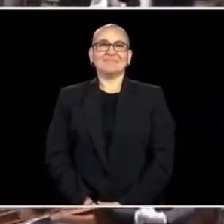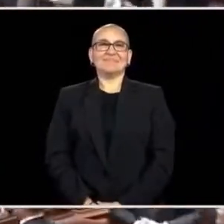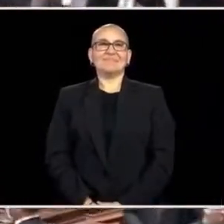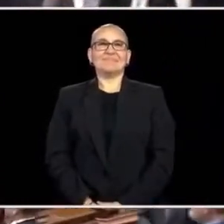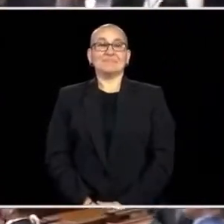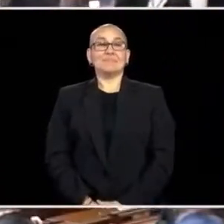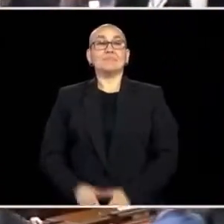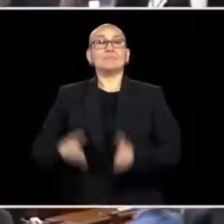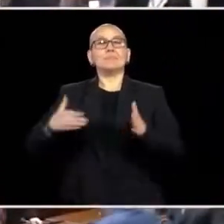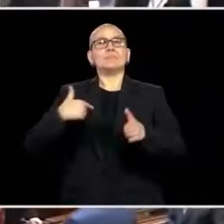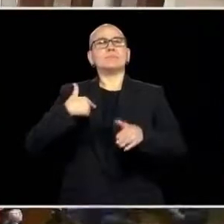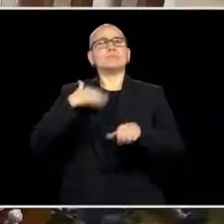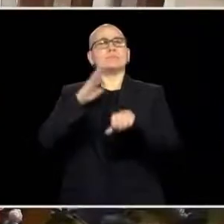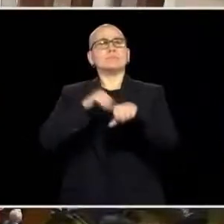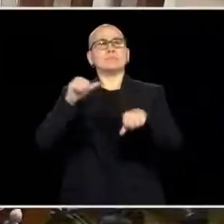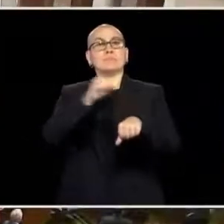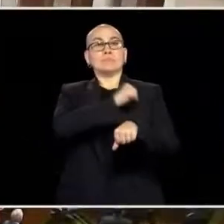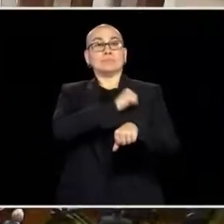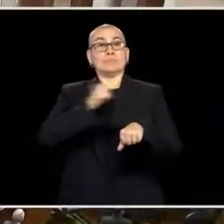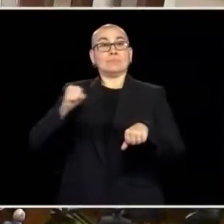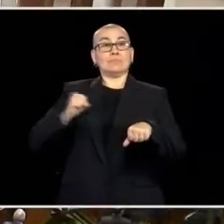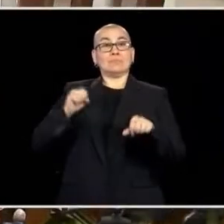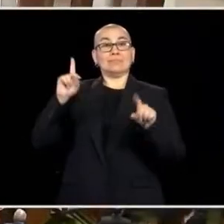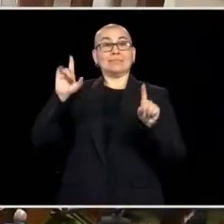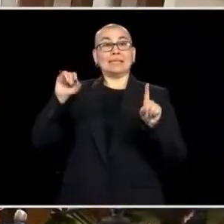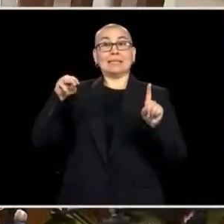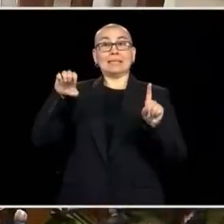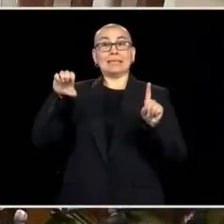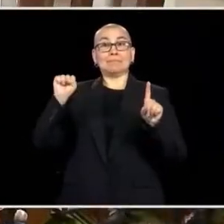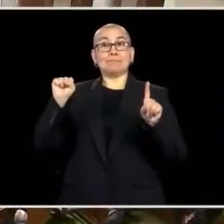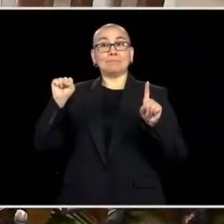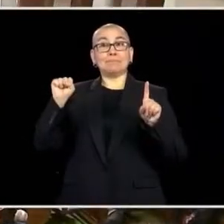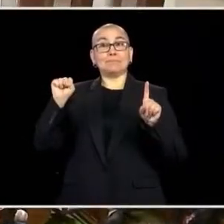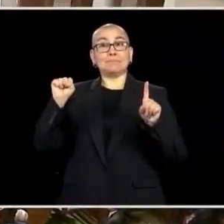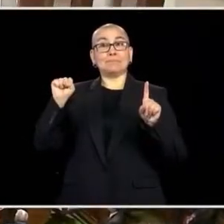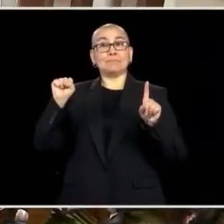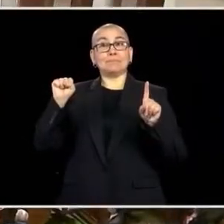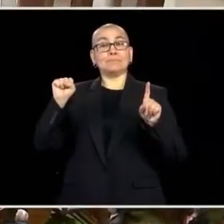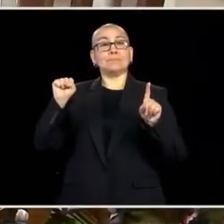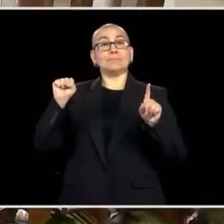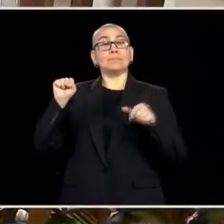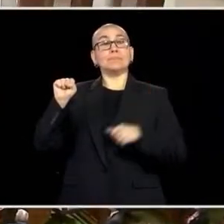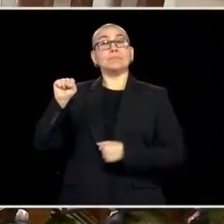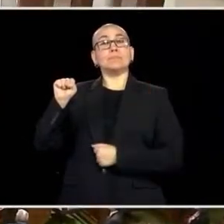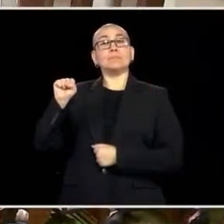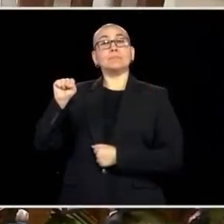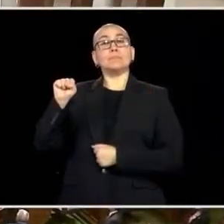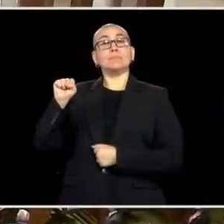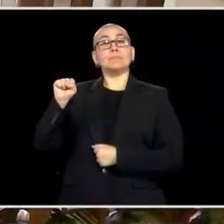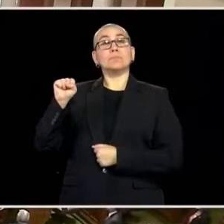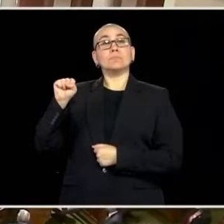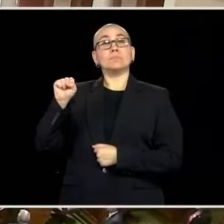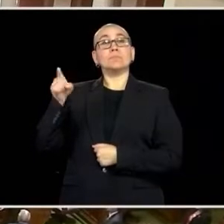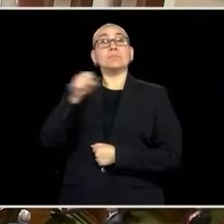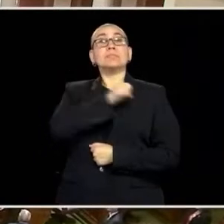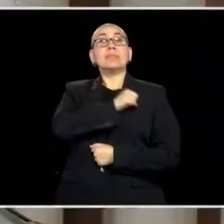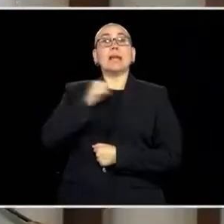I CALL ON SENATOR DAHMS.